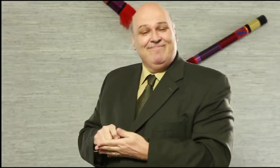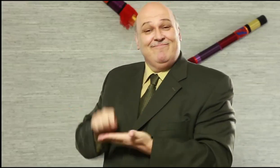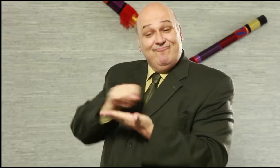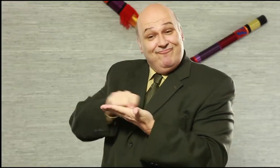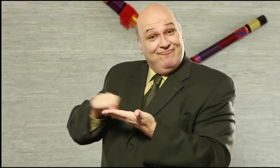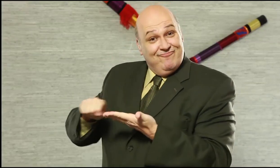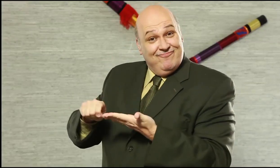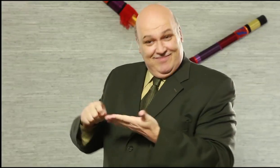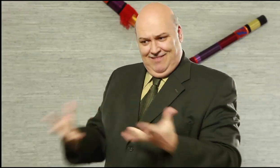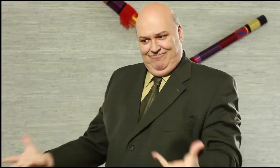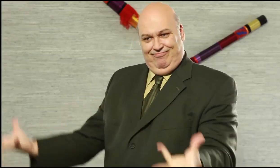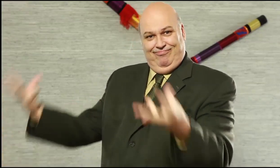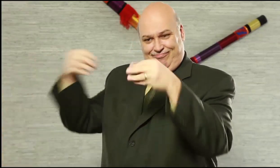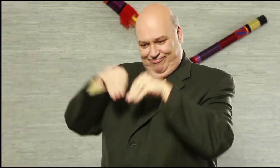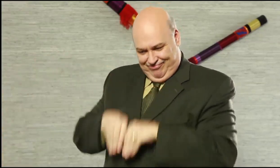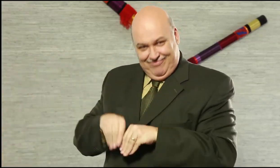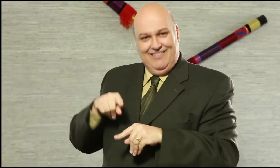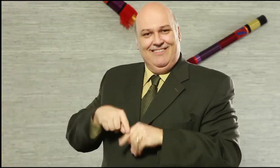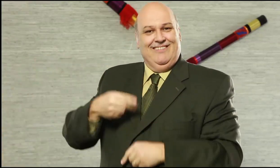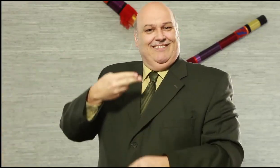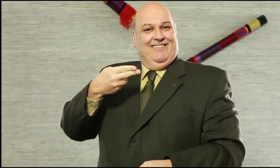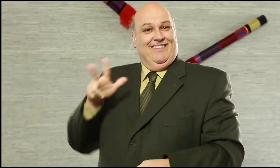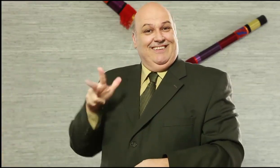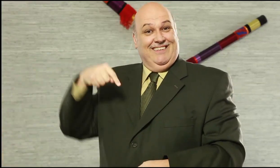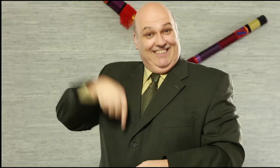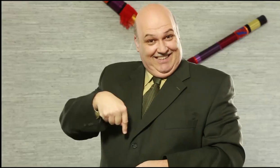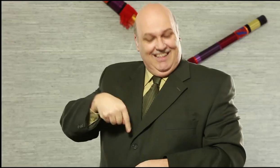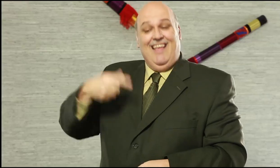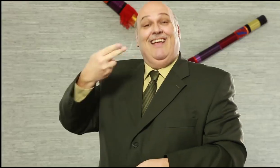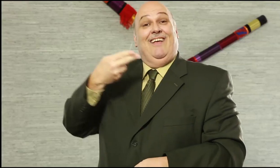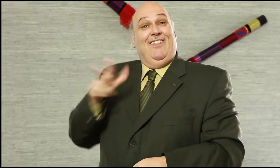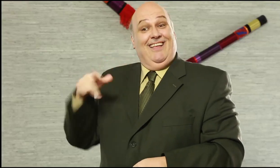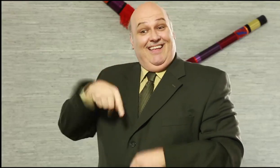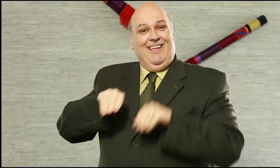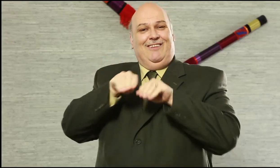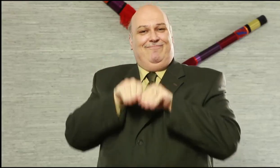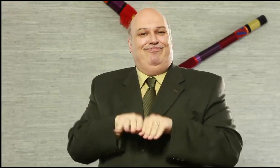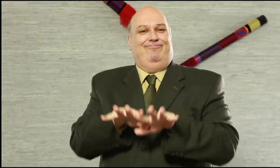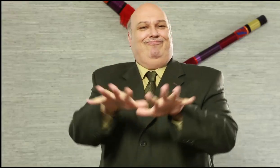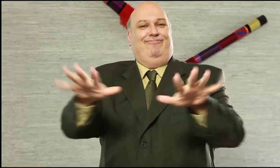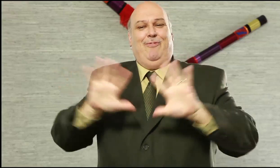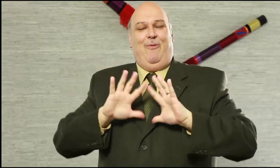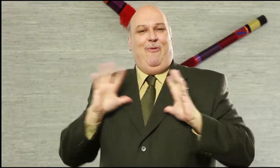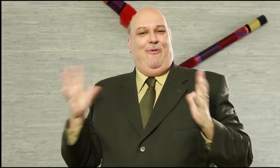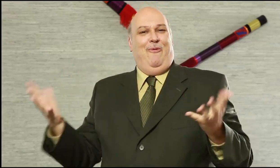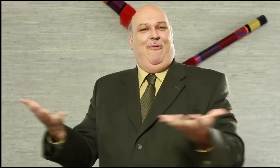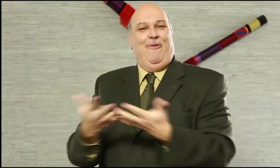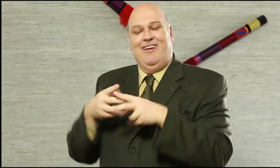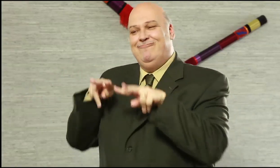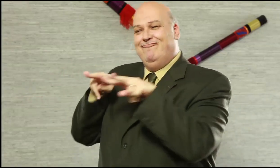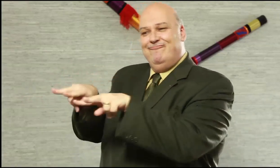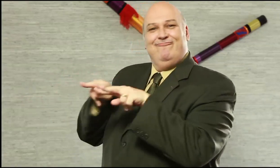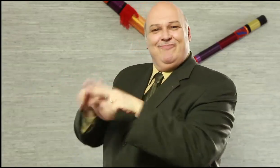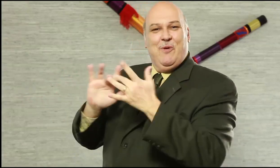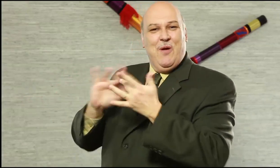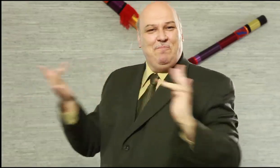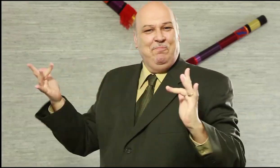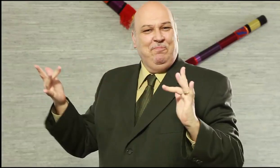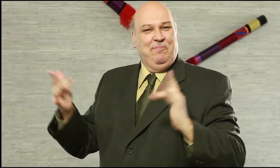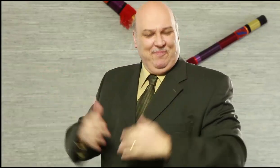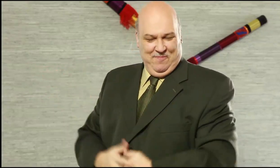contributing from different countries around the world.